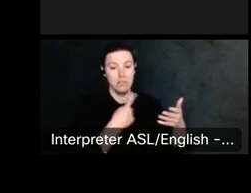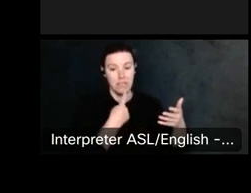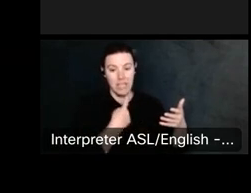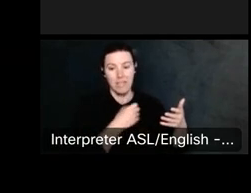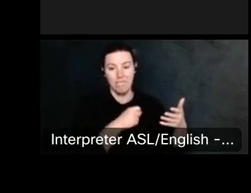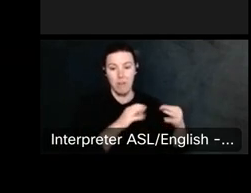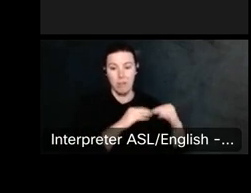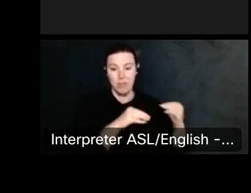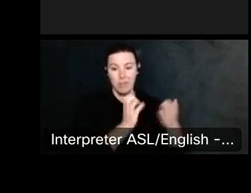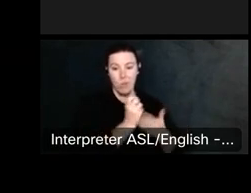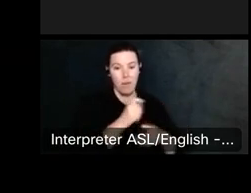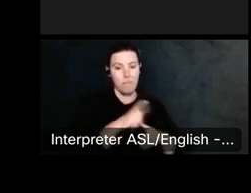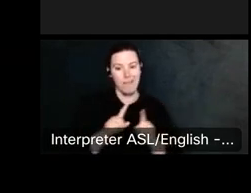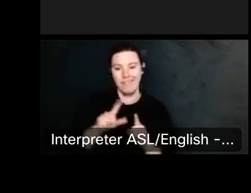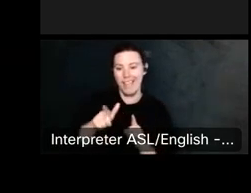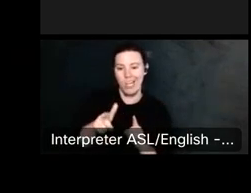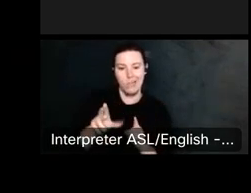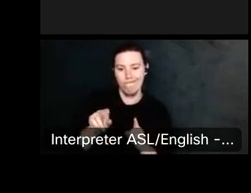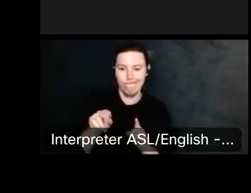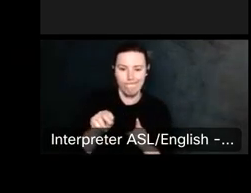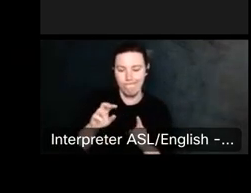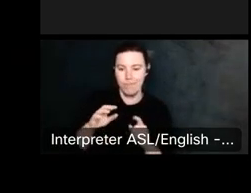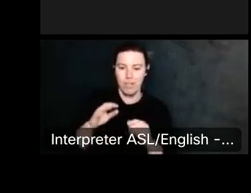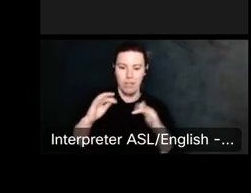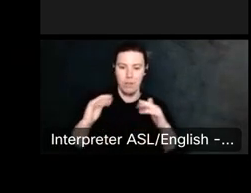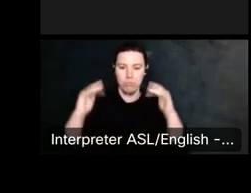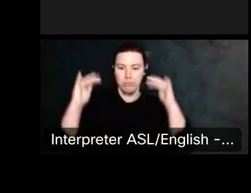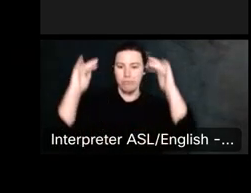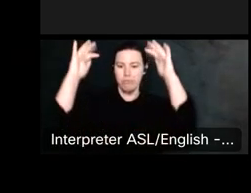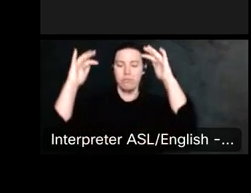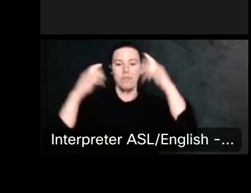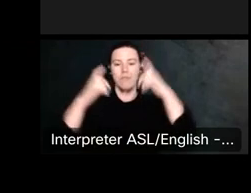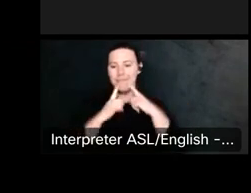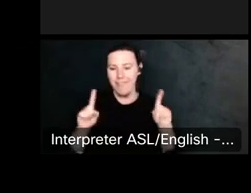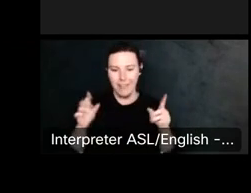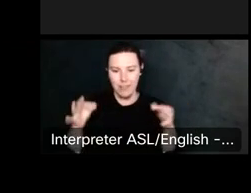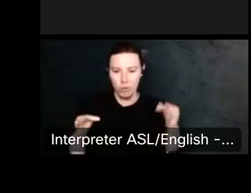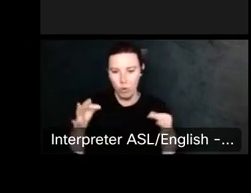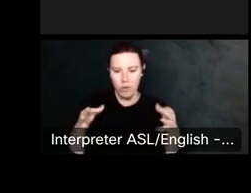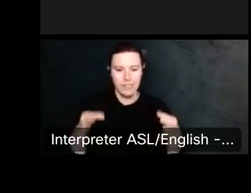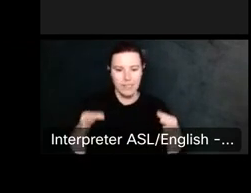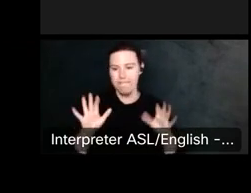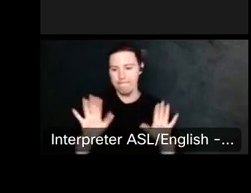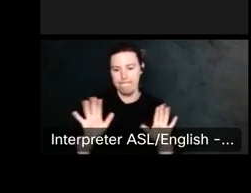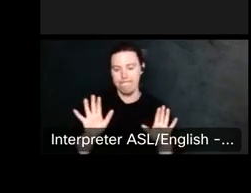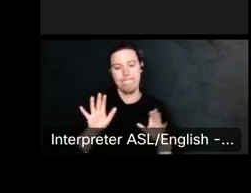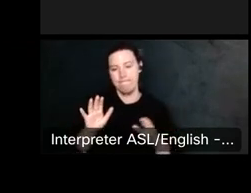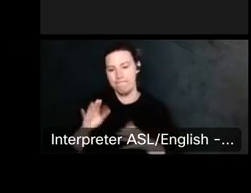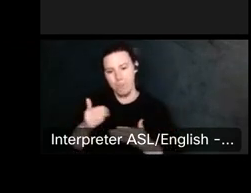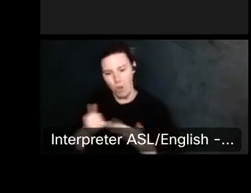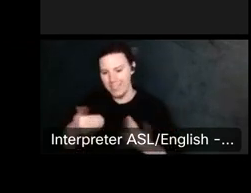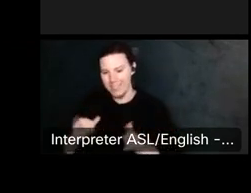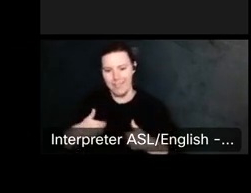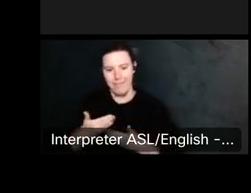So these are examples where the courts look and try to decide. Exactly. You know, how far applies next slide please.